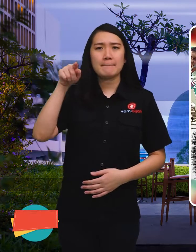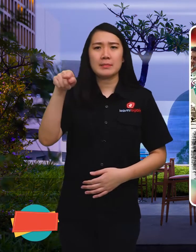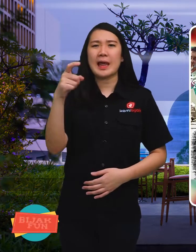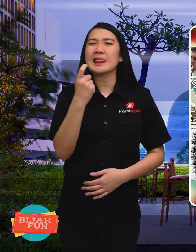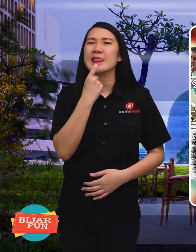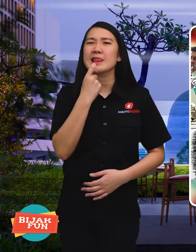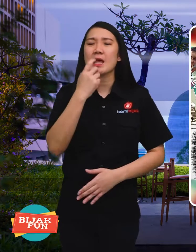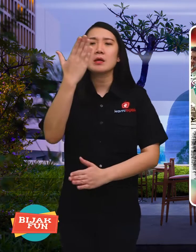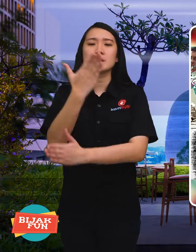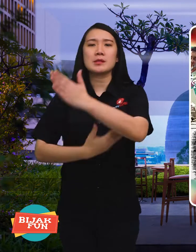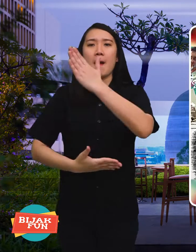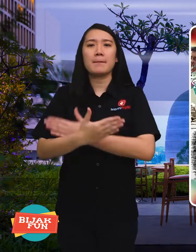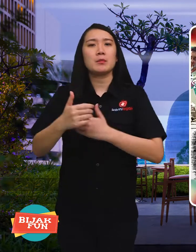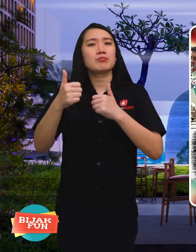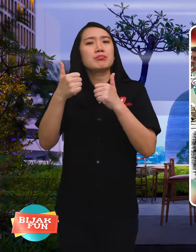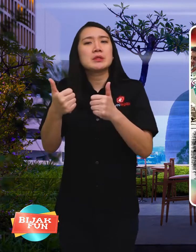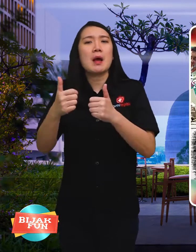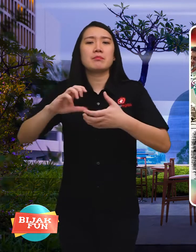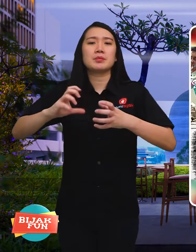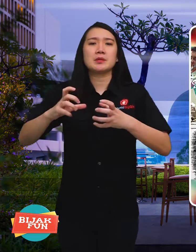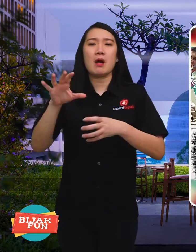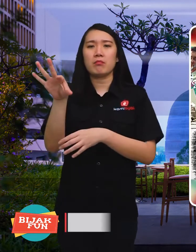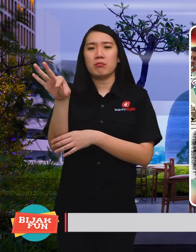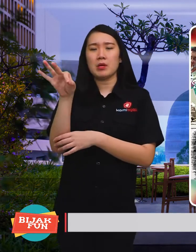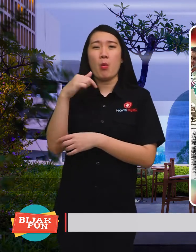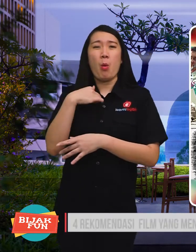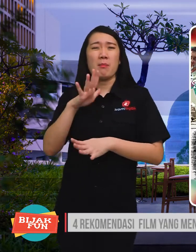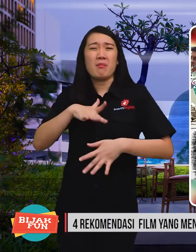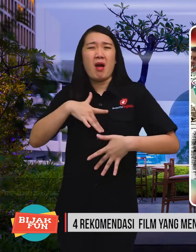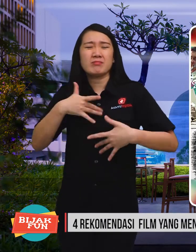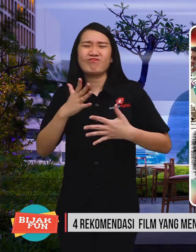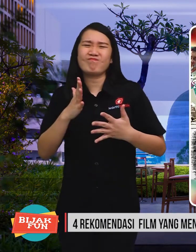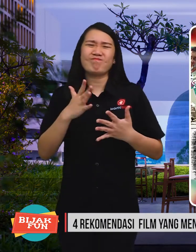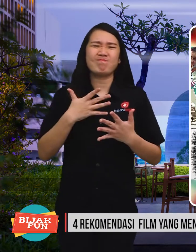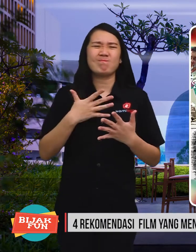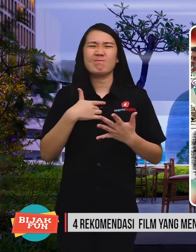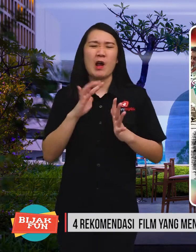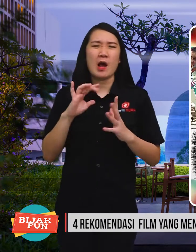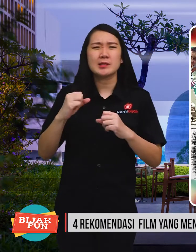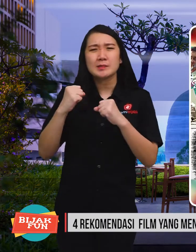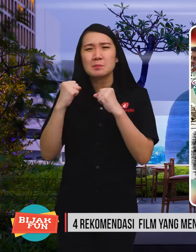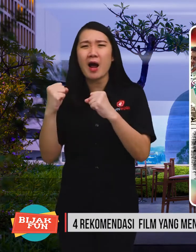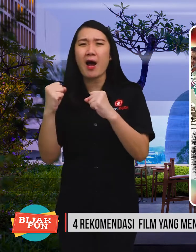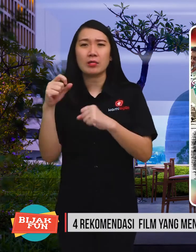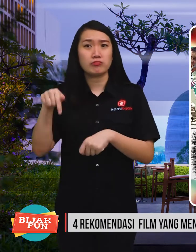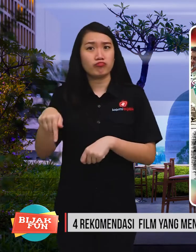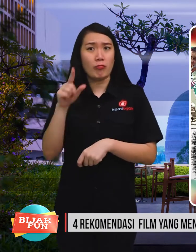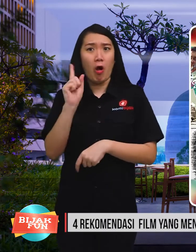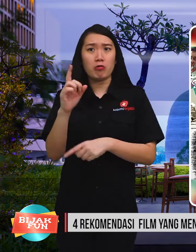Films about disability can be an option when you're feeling down.